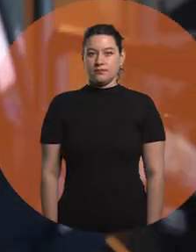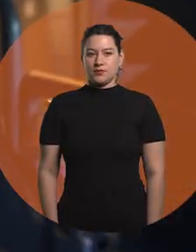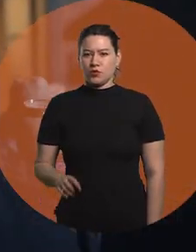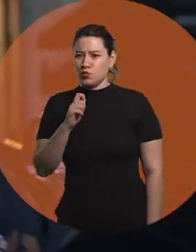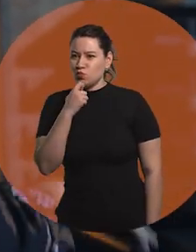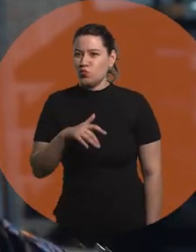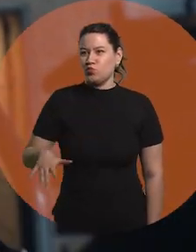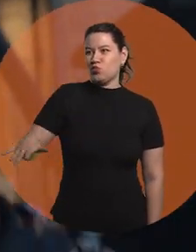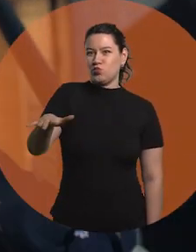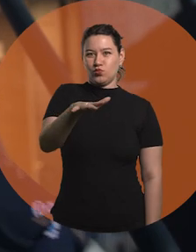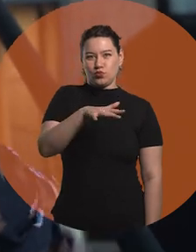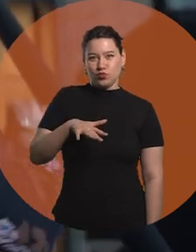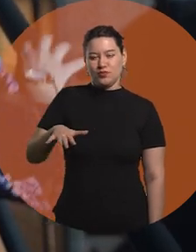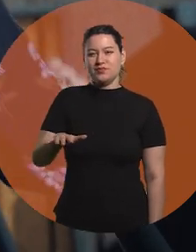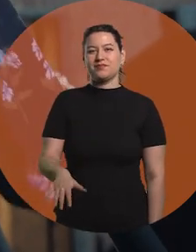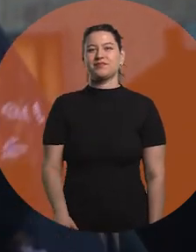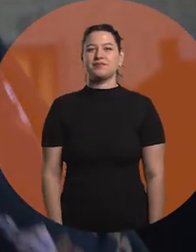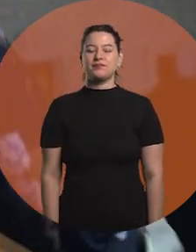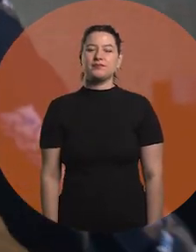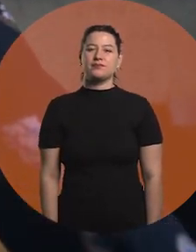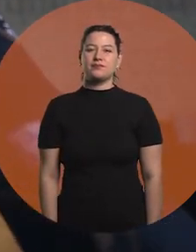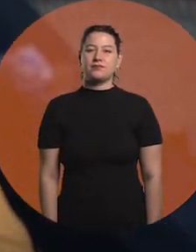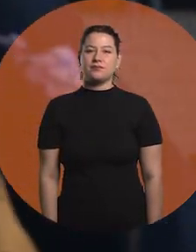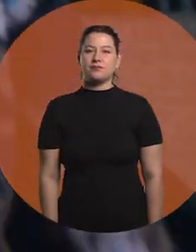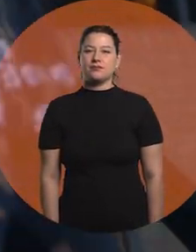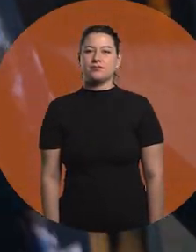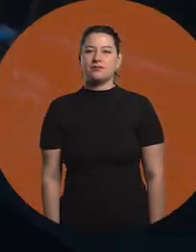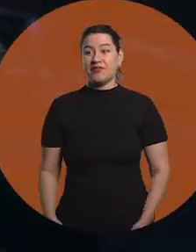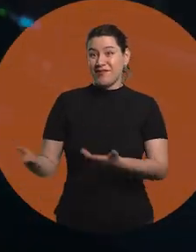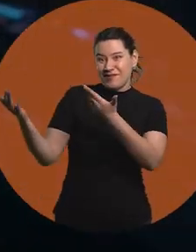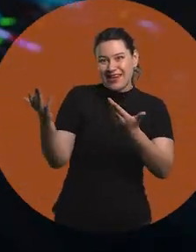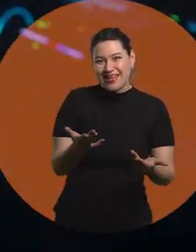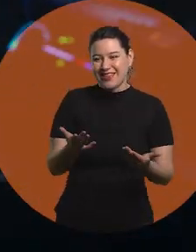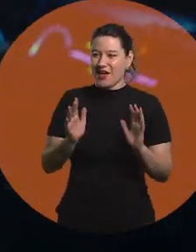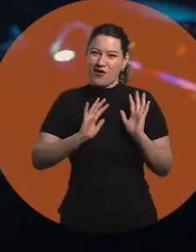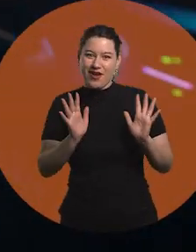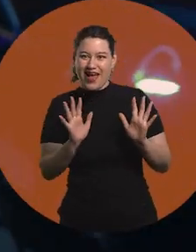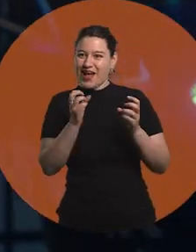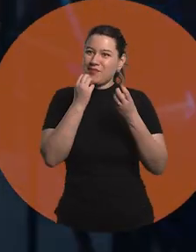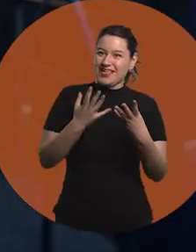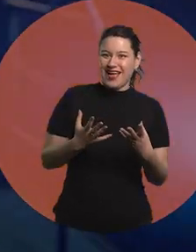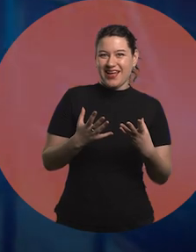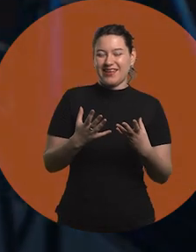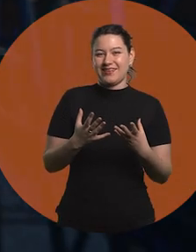How nice everything is. Welcome. Hi, how are you?